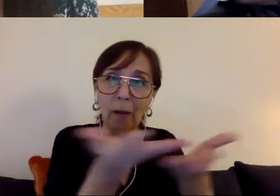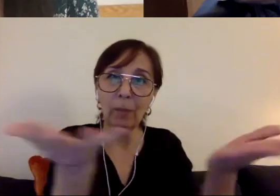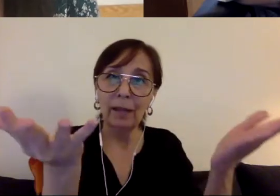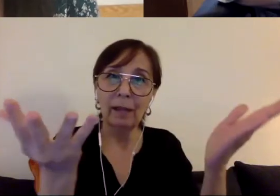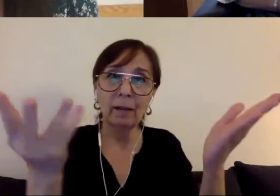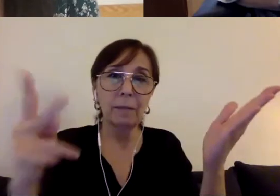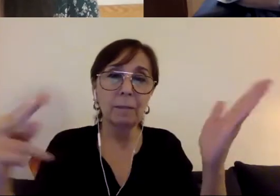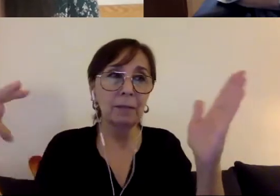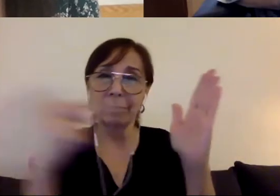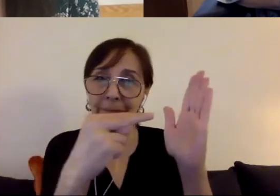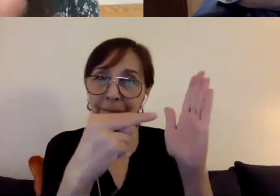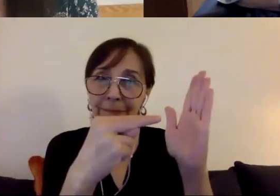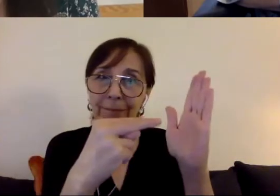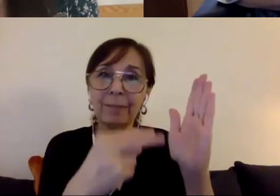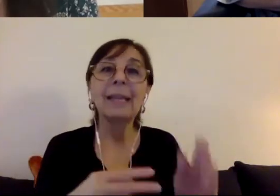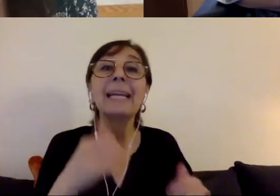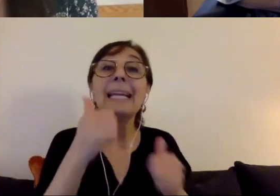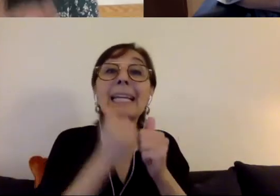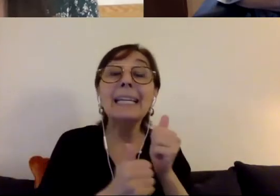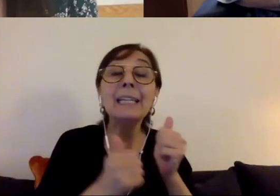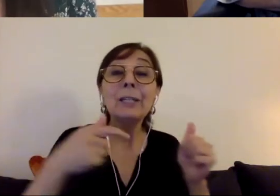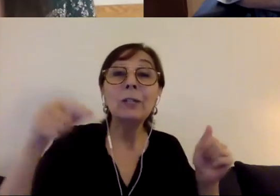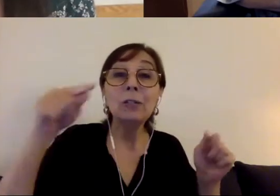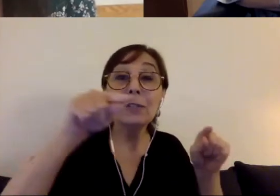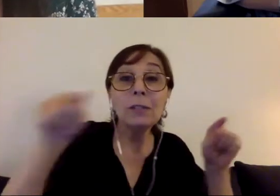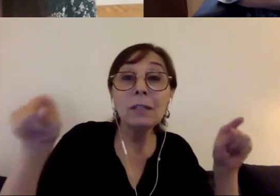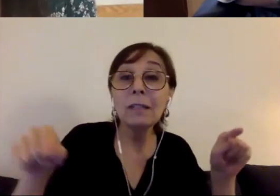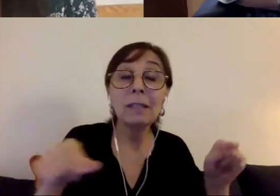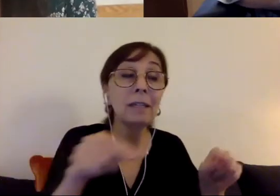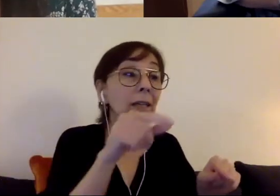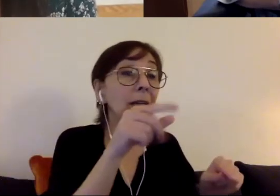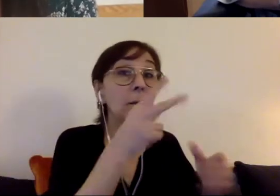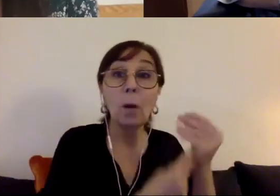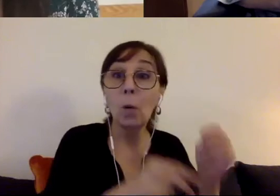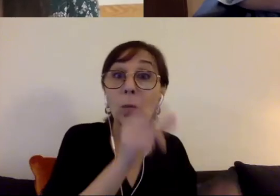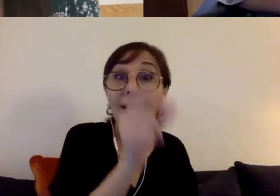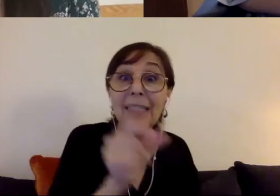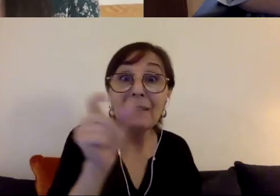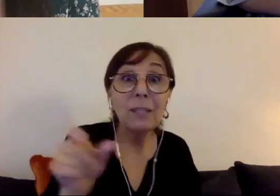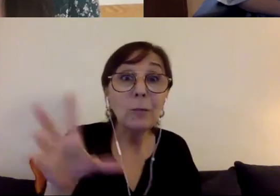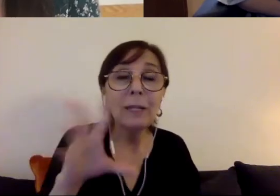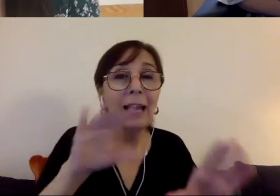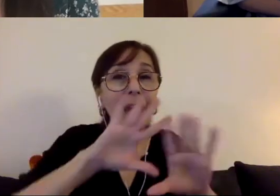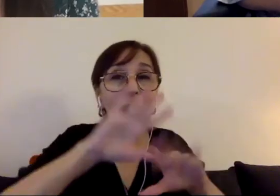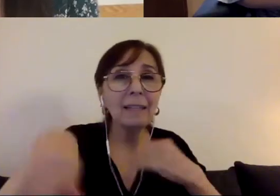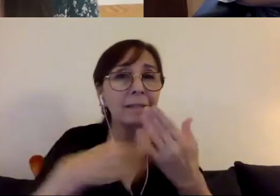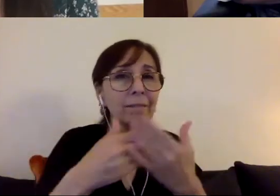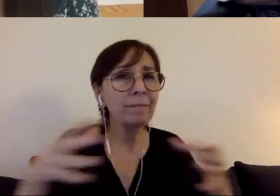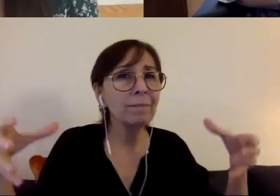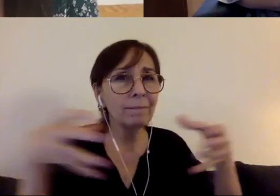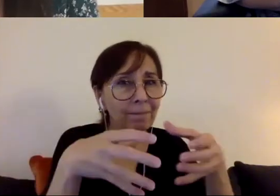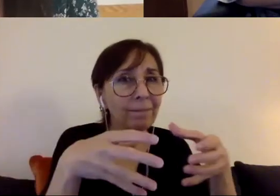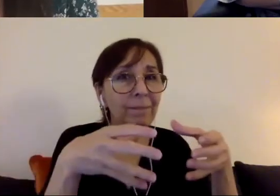of us in our own way, individually and collectively, are really fighting to move